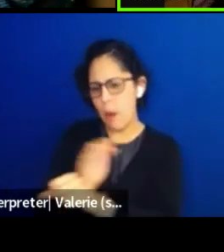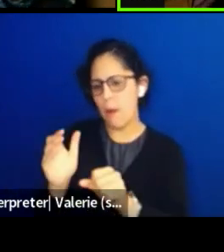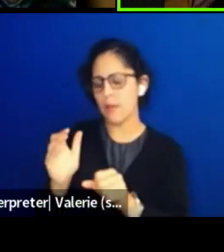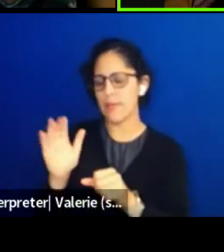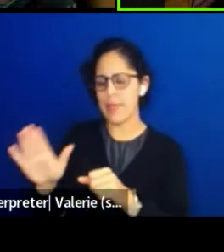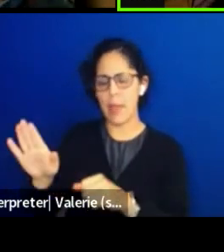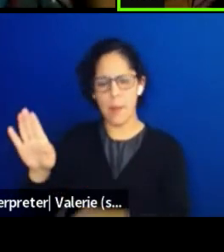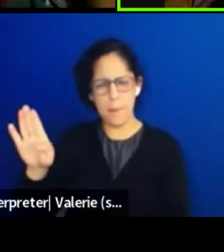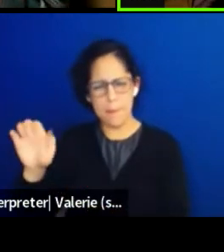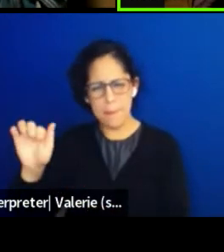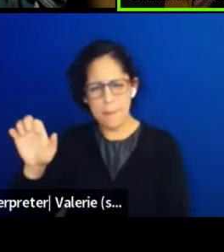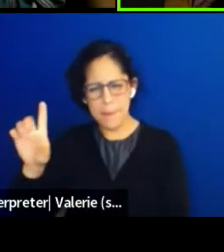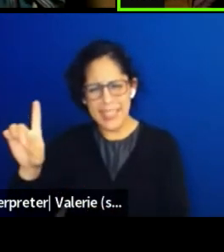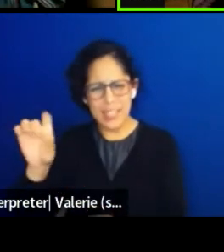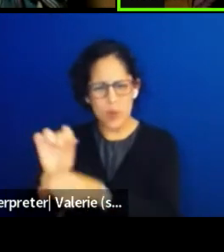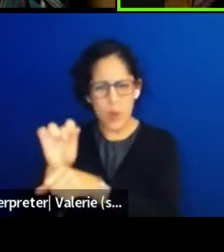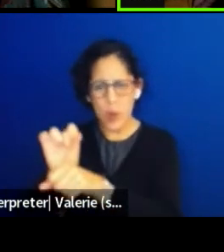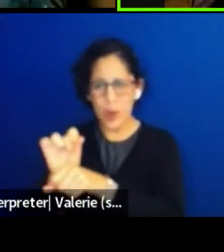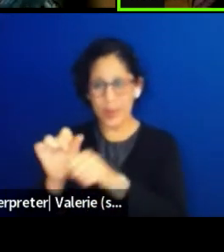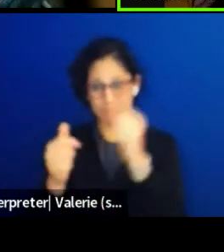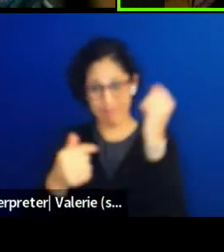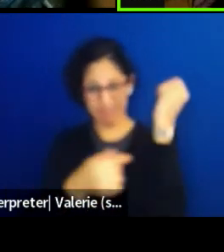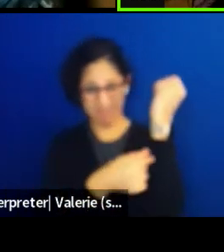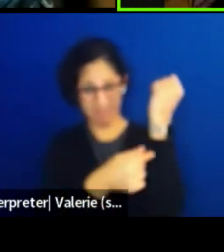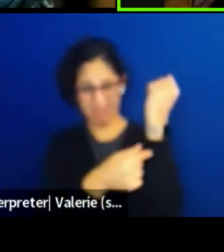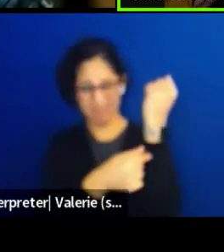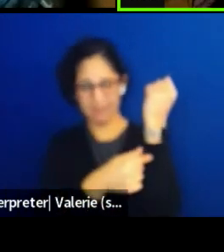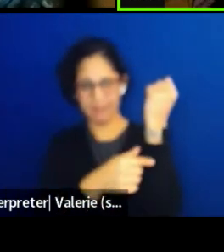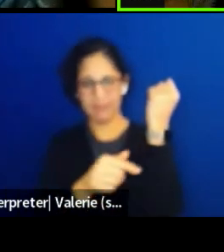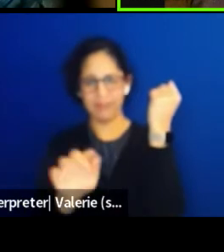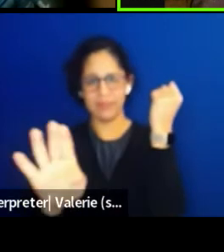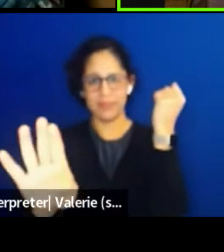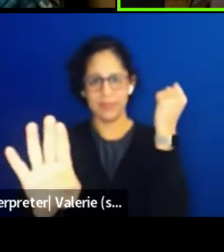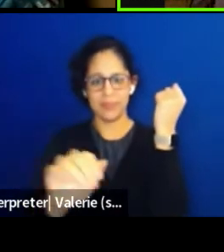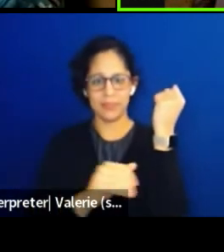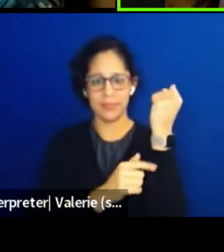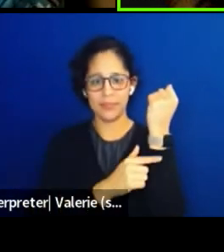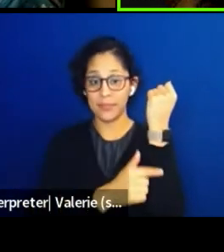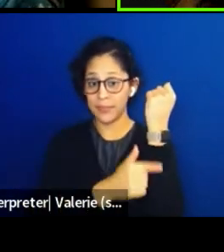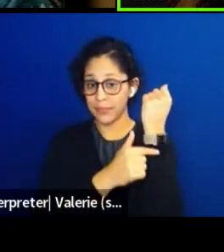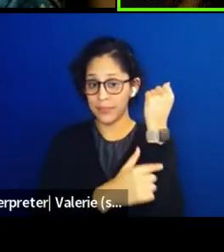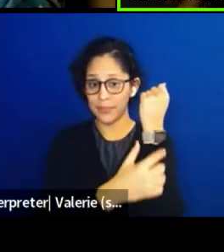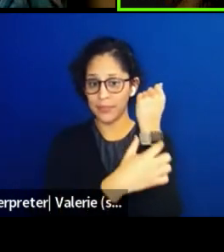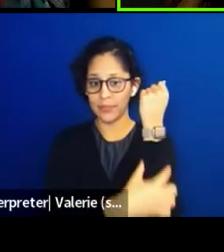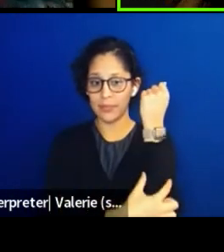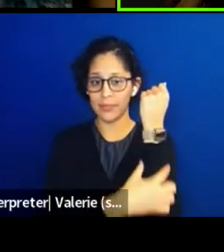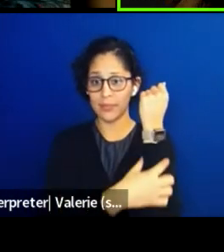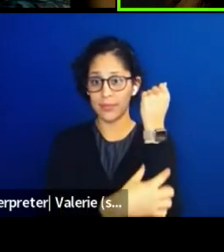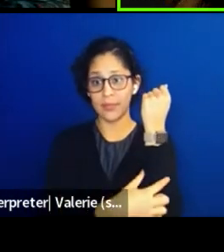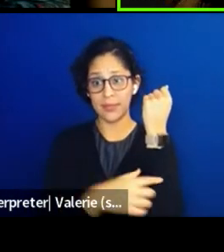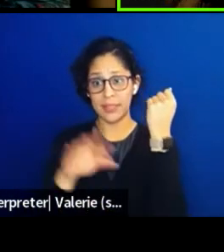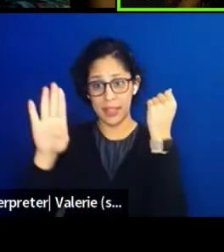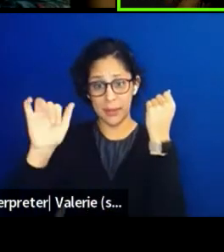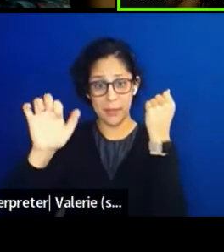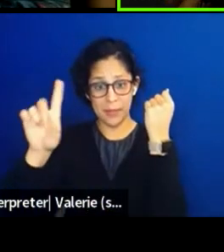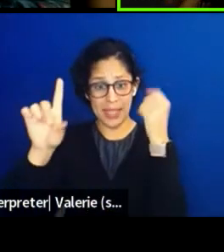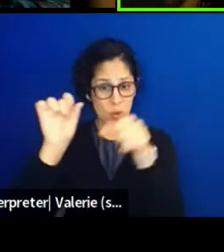And I mean, I'm wearing bead work right now. This is a very important, these are our stories, yeah.